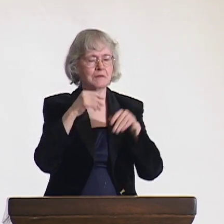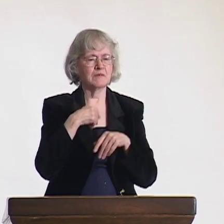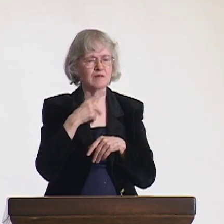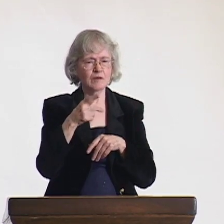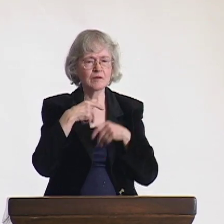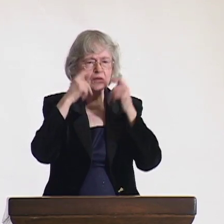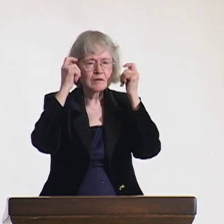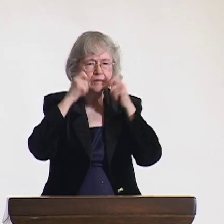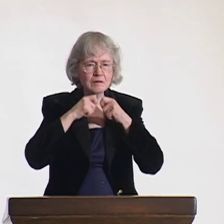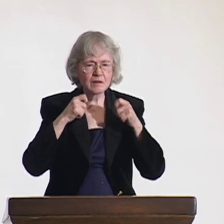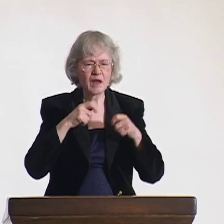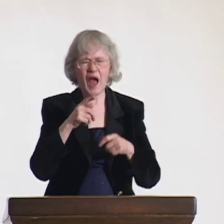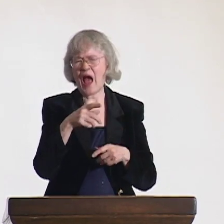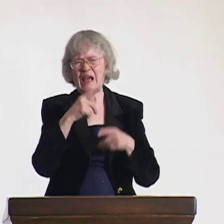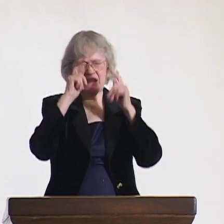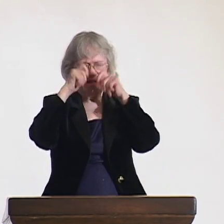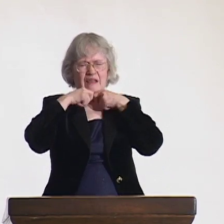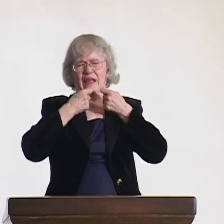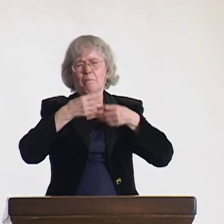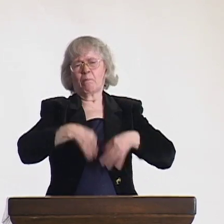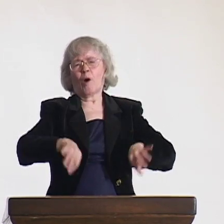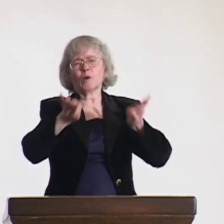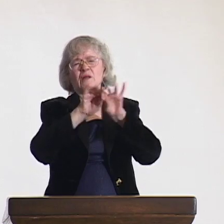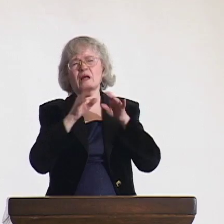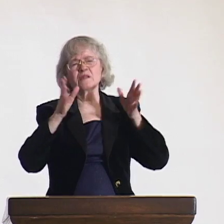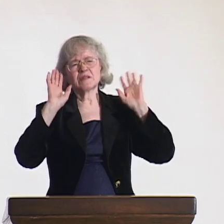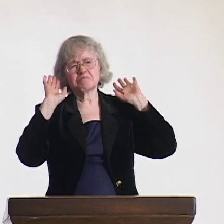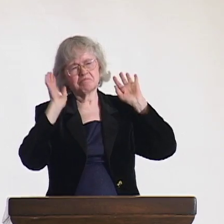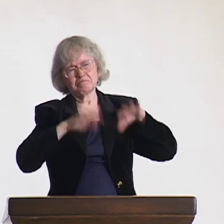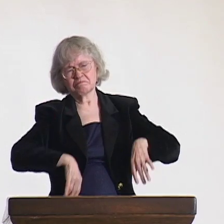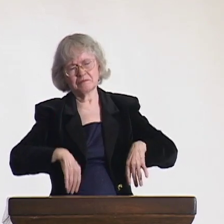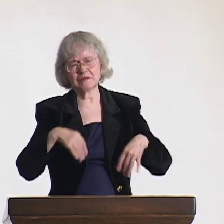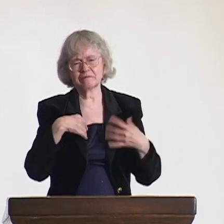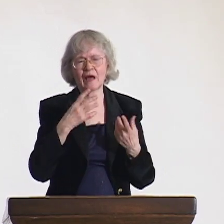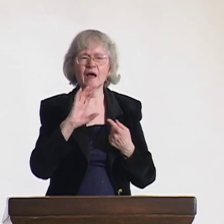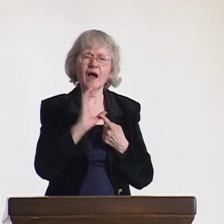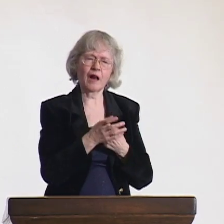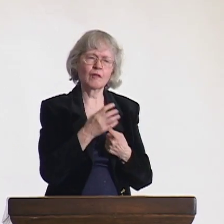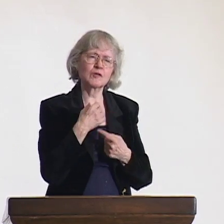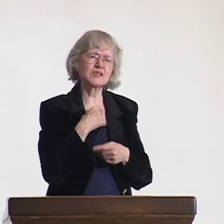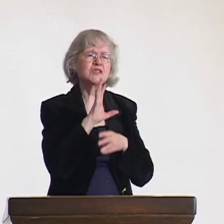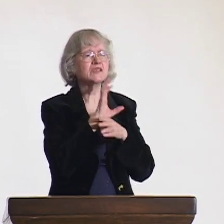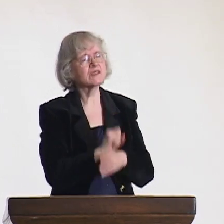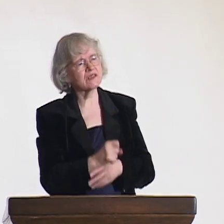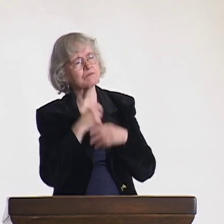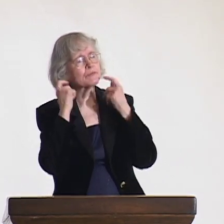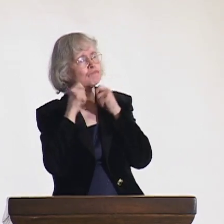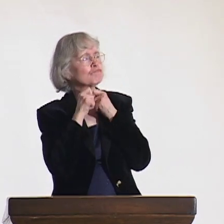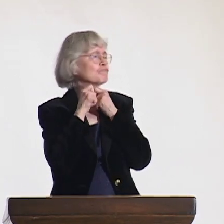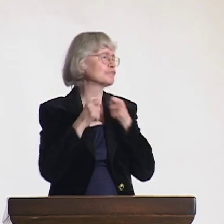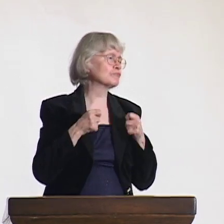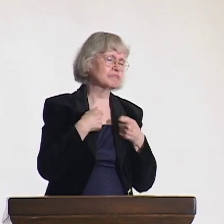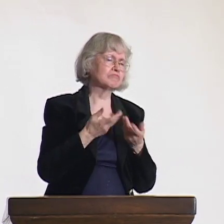They assured me the head scarves are a norm and I wanted to focus on the employment opportunities.